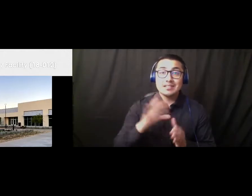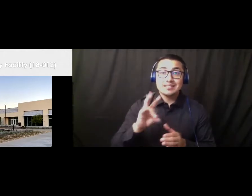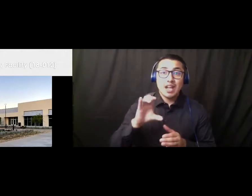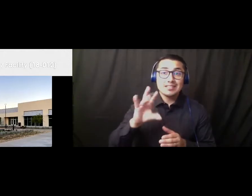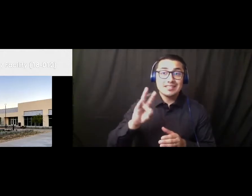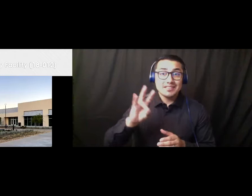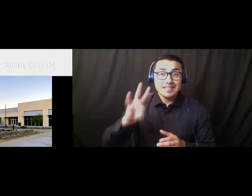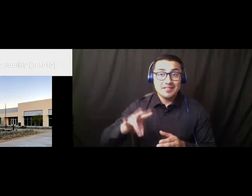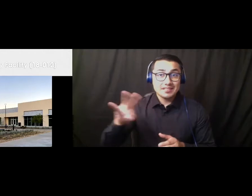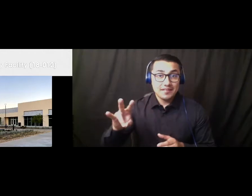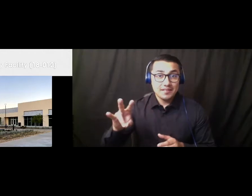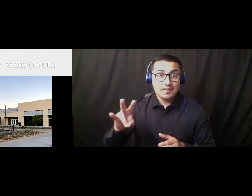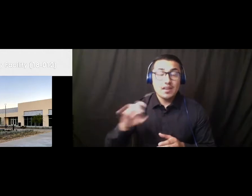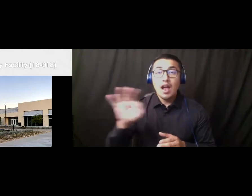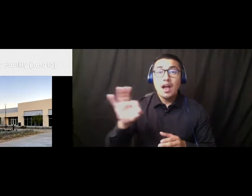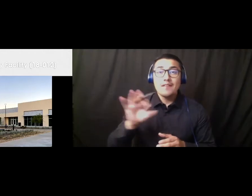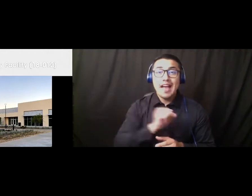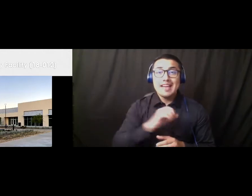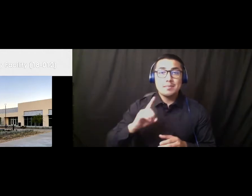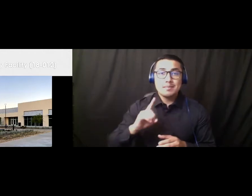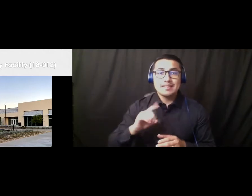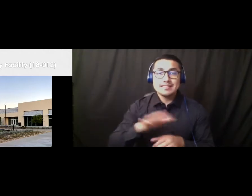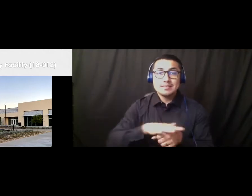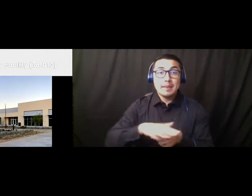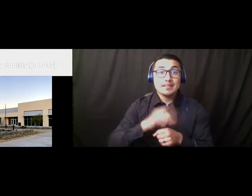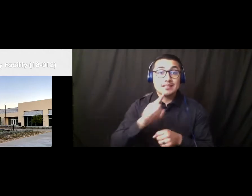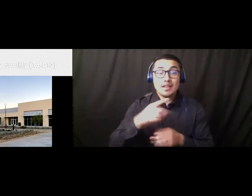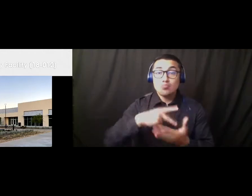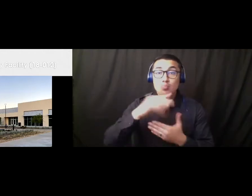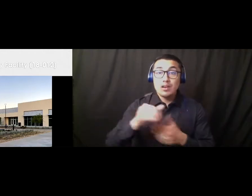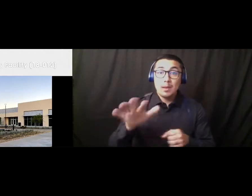of administrative space. This project was completed in September 2018.